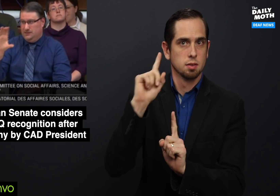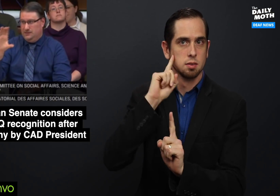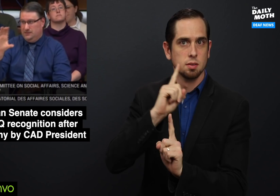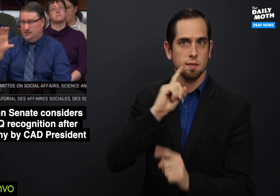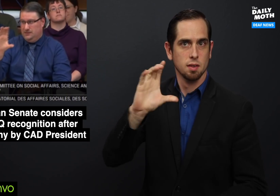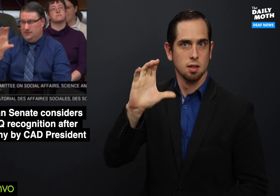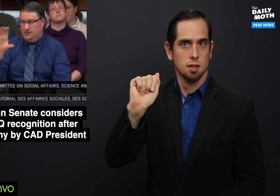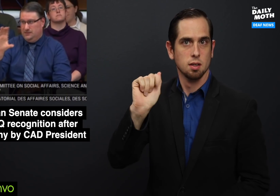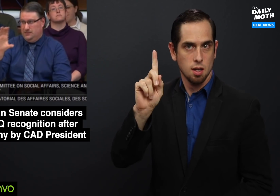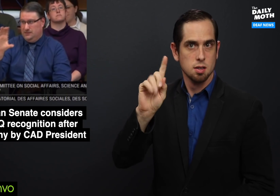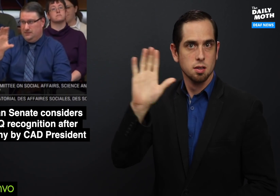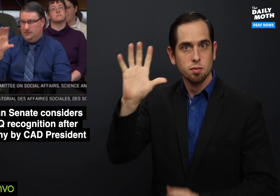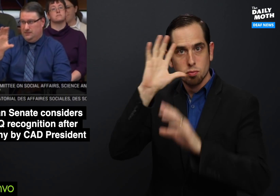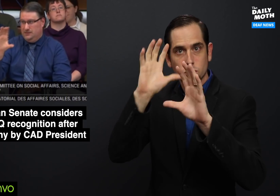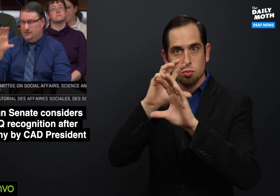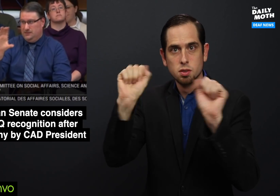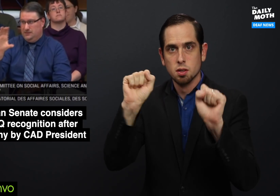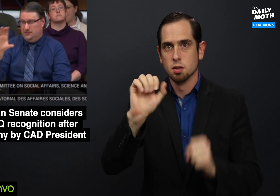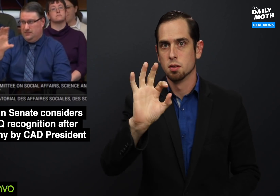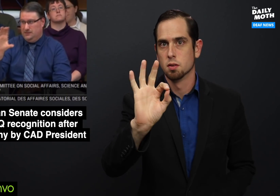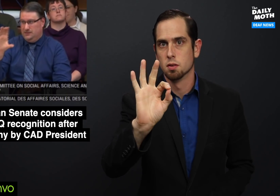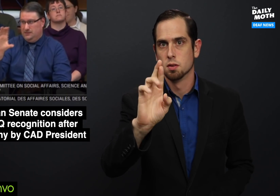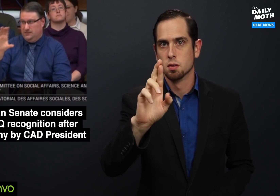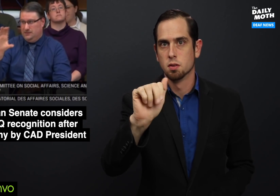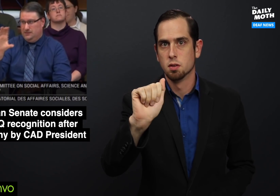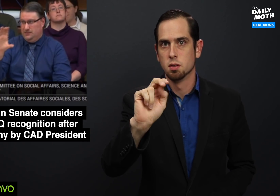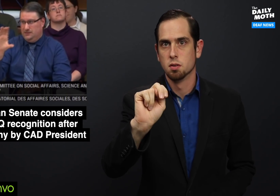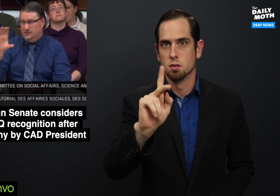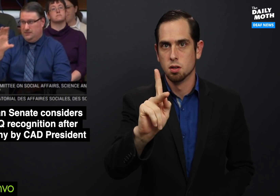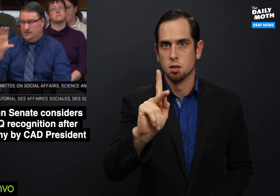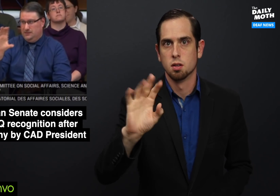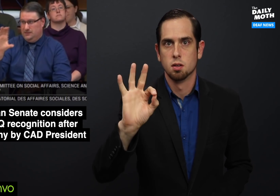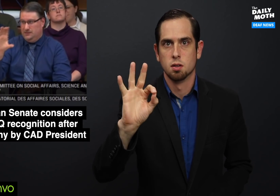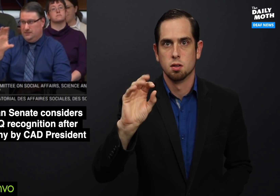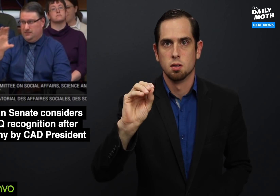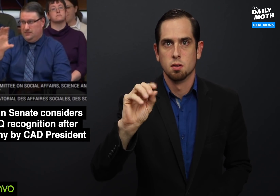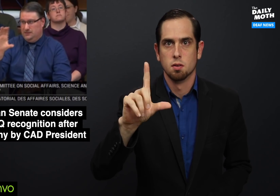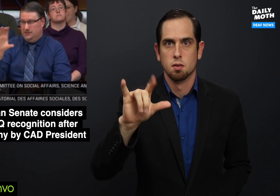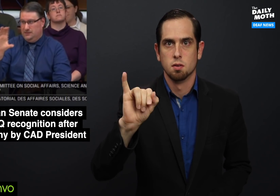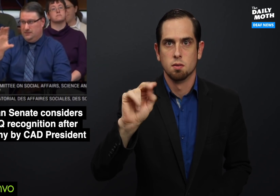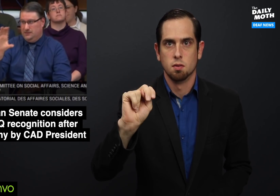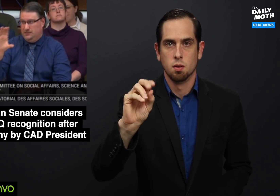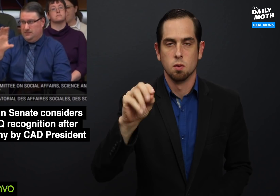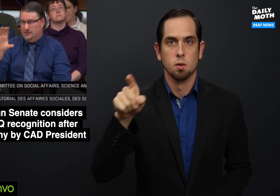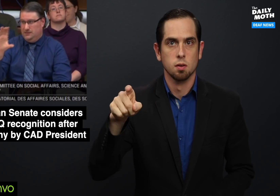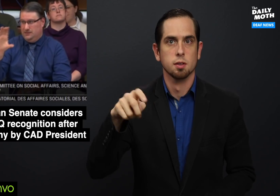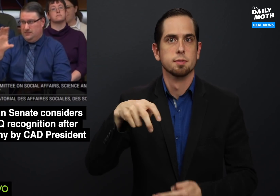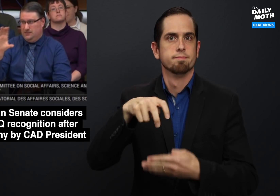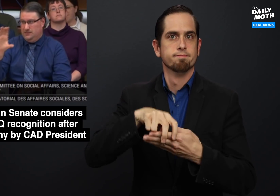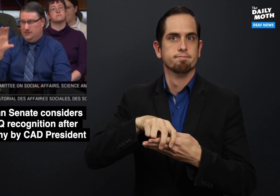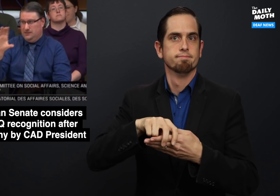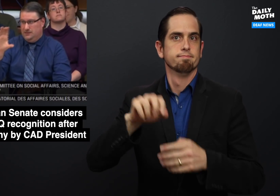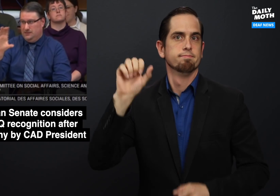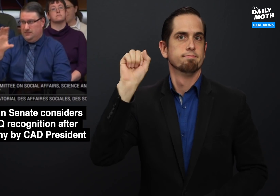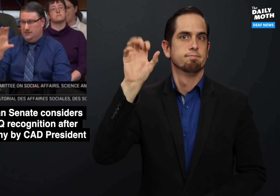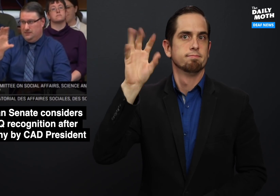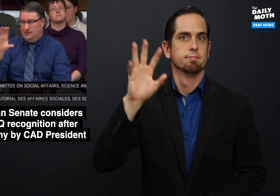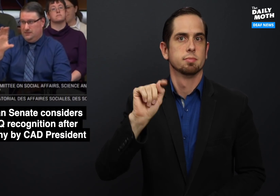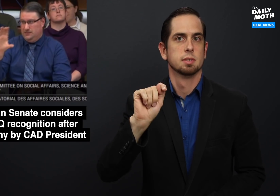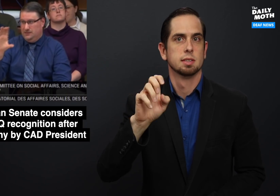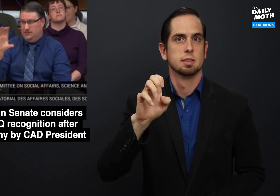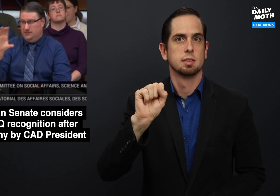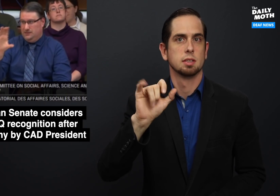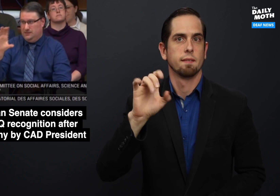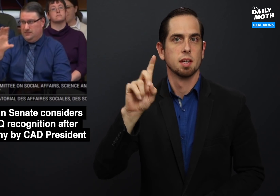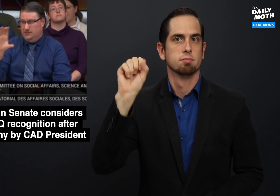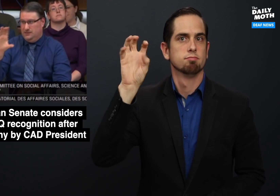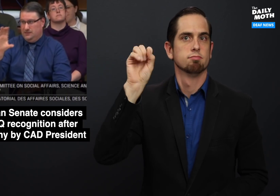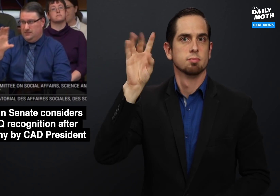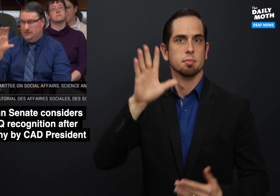the Deaf President Frank Folino testified before